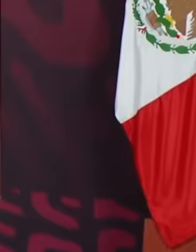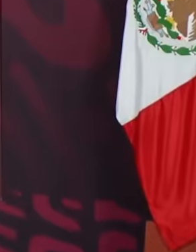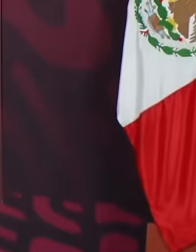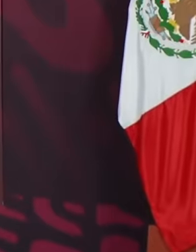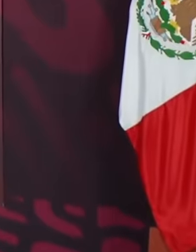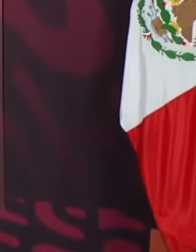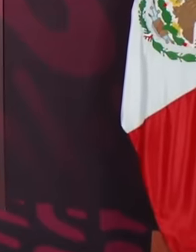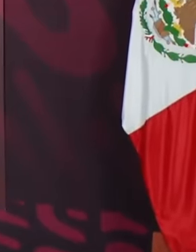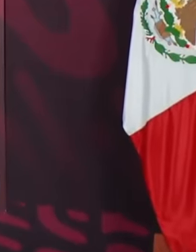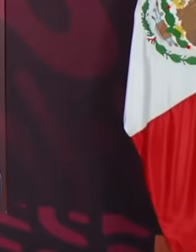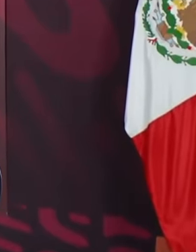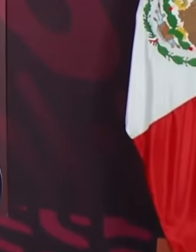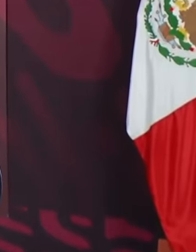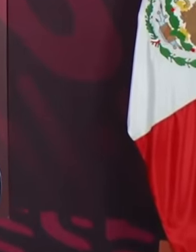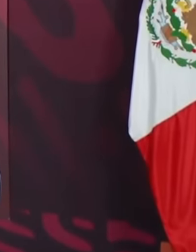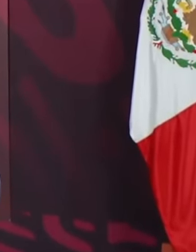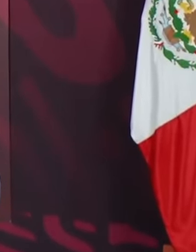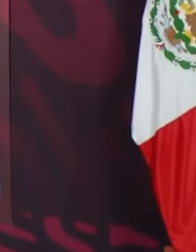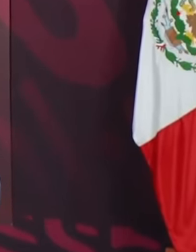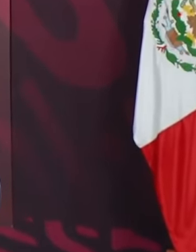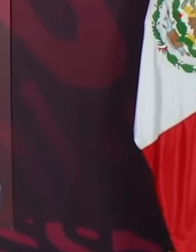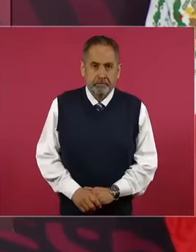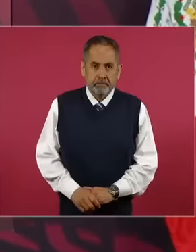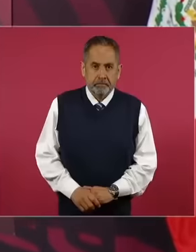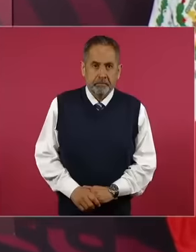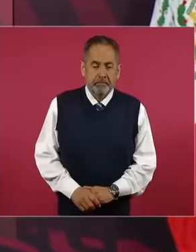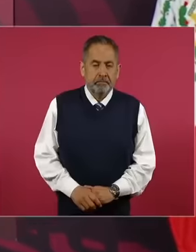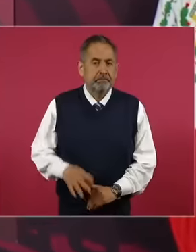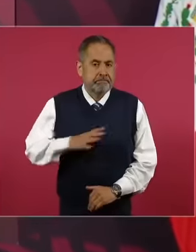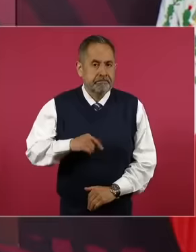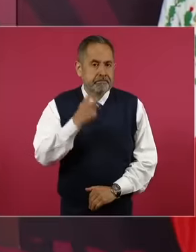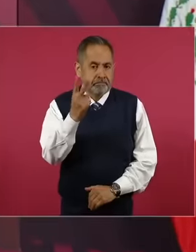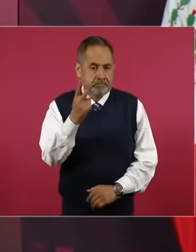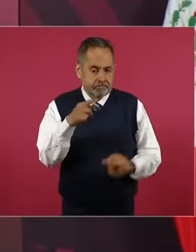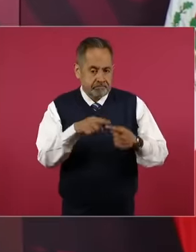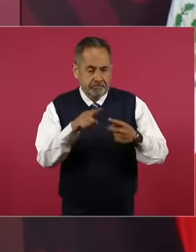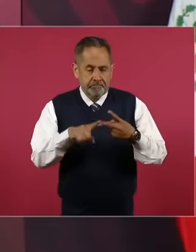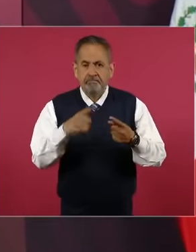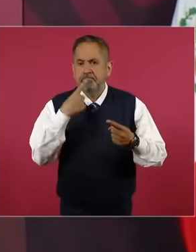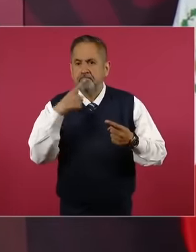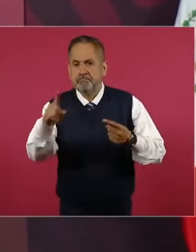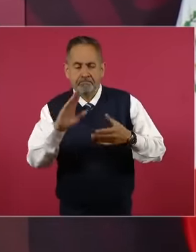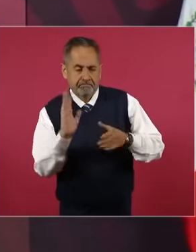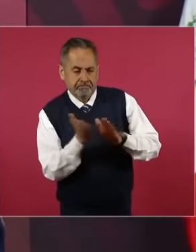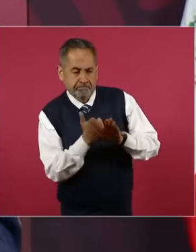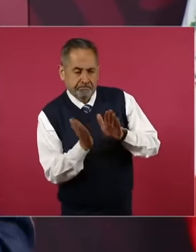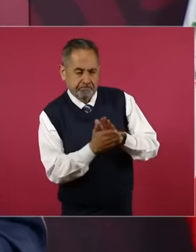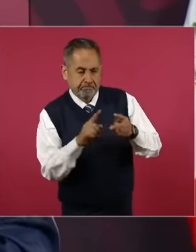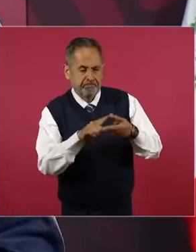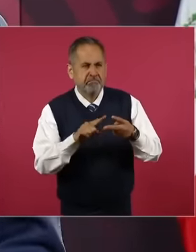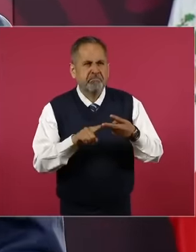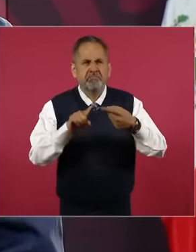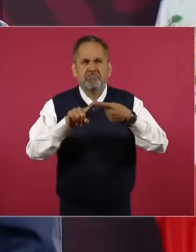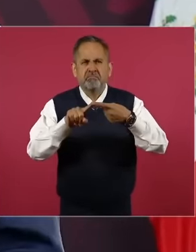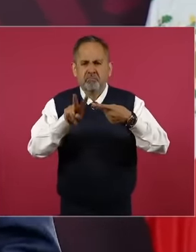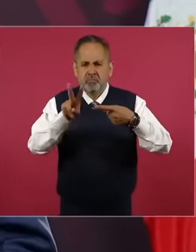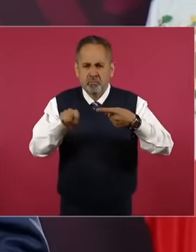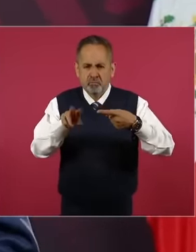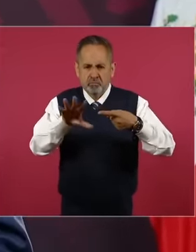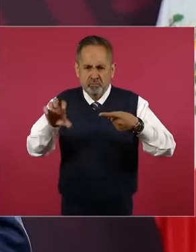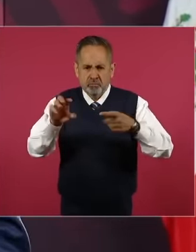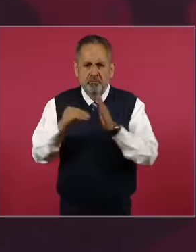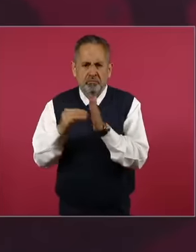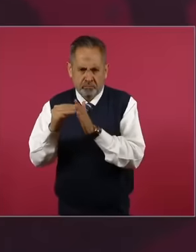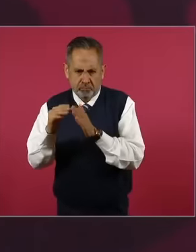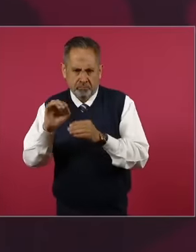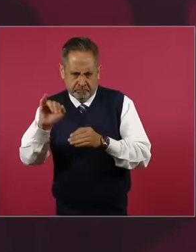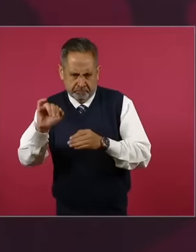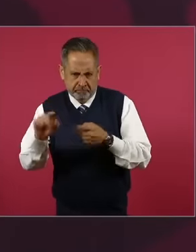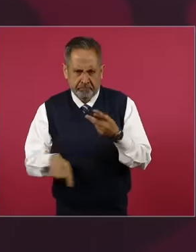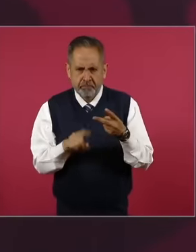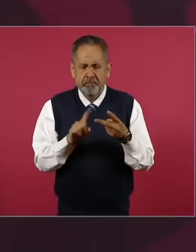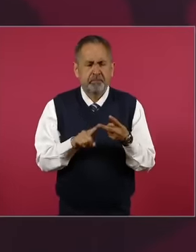files, one of 2,500 million pesos and another of around